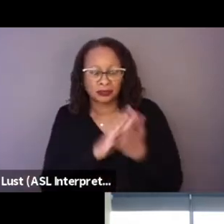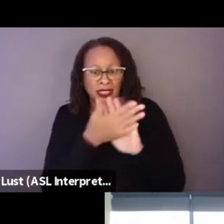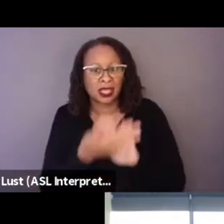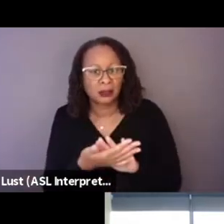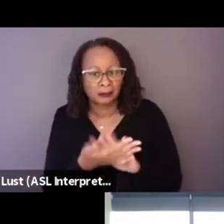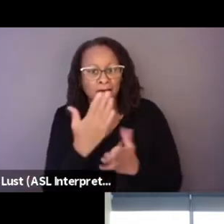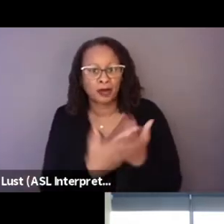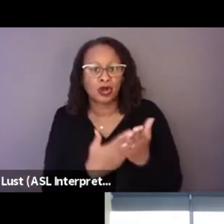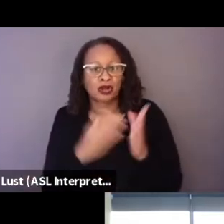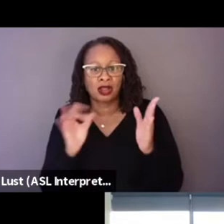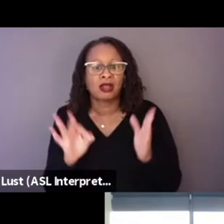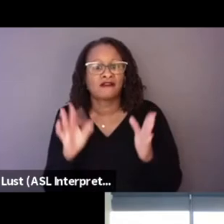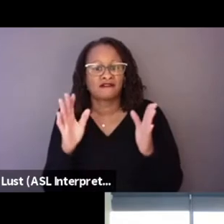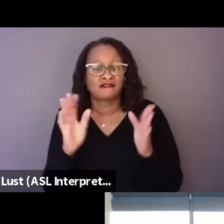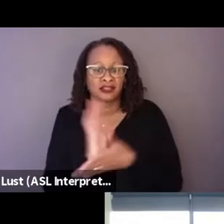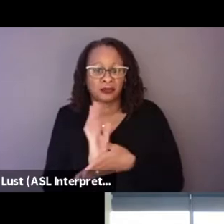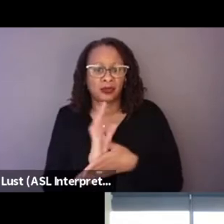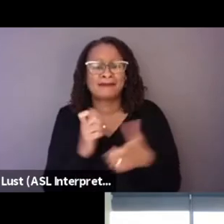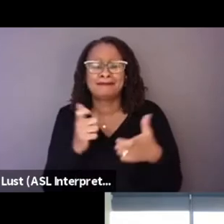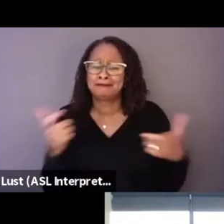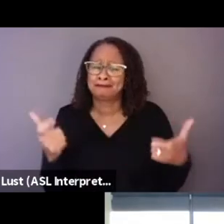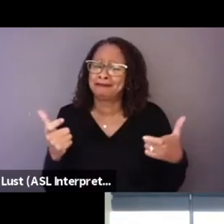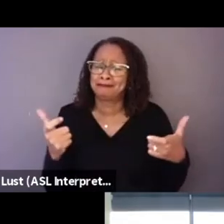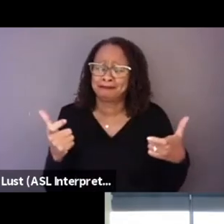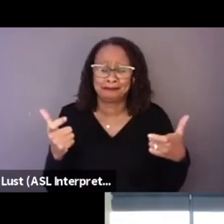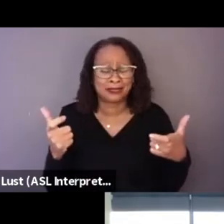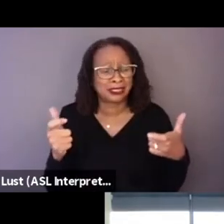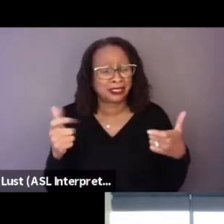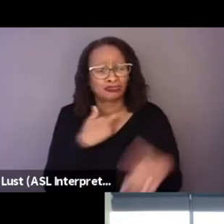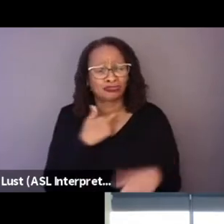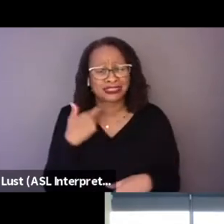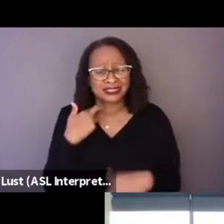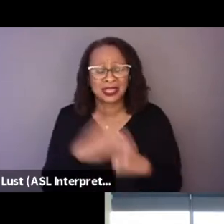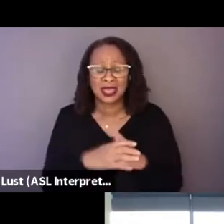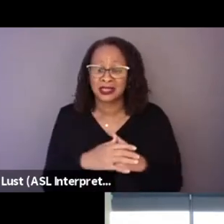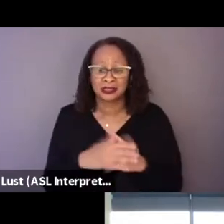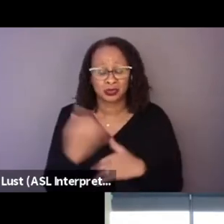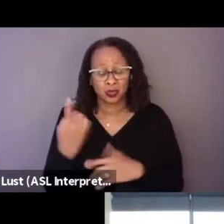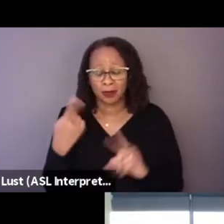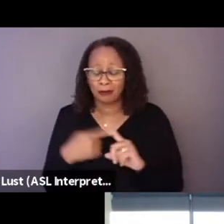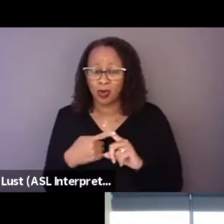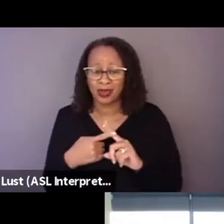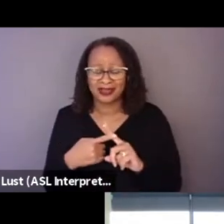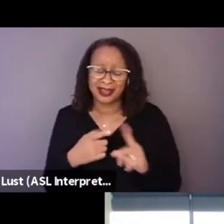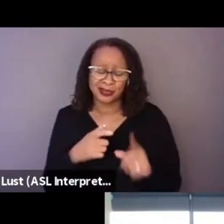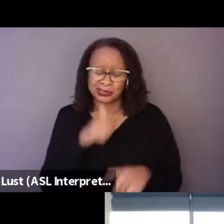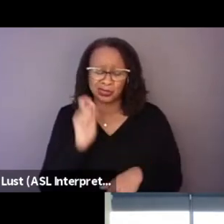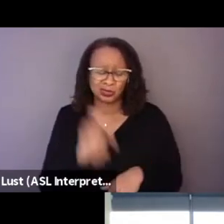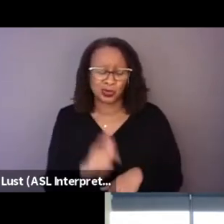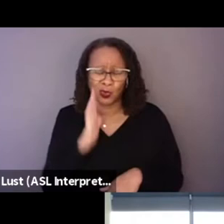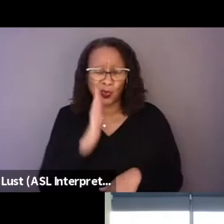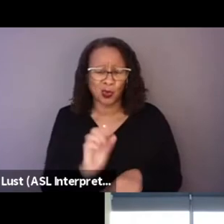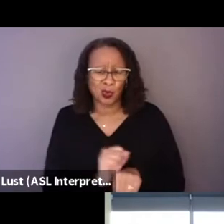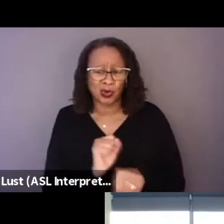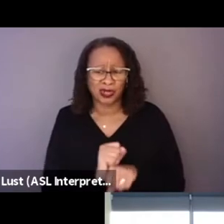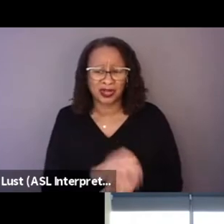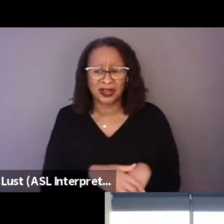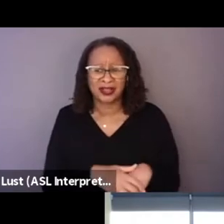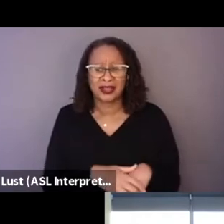And then there was a big risk. I honestly, there was a point where I wasn't sure it was gonna work, like opening up in the middle of the film